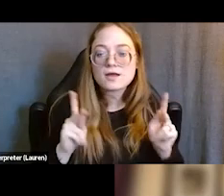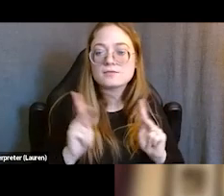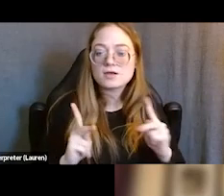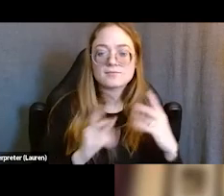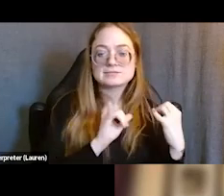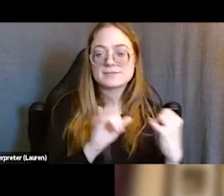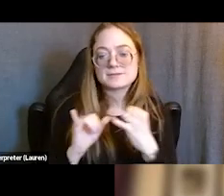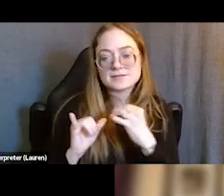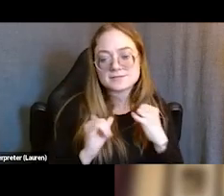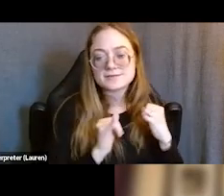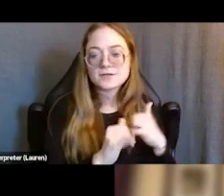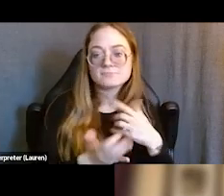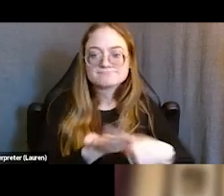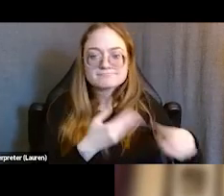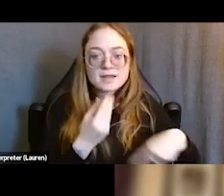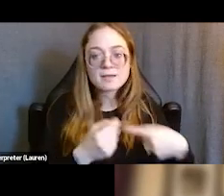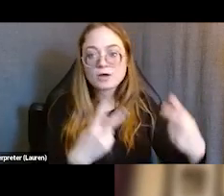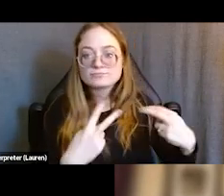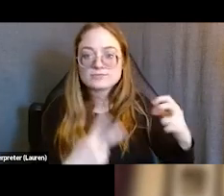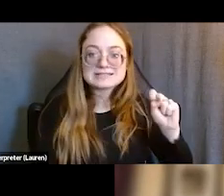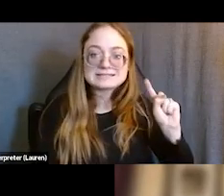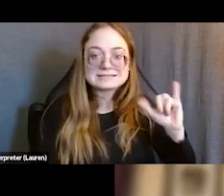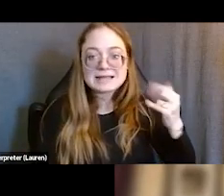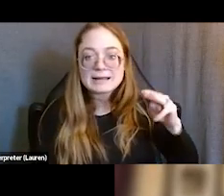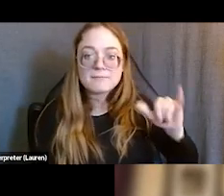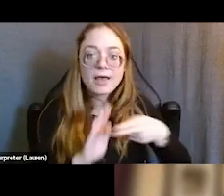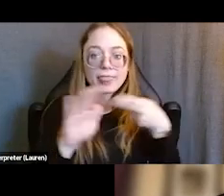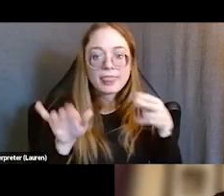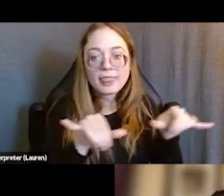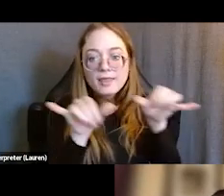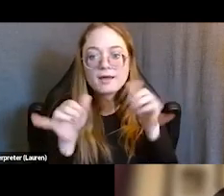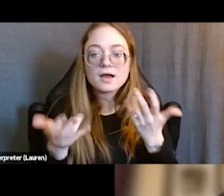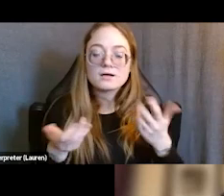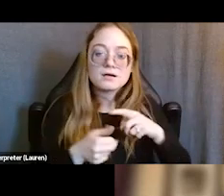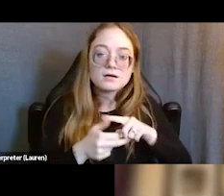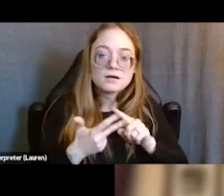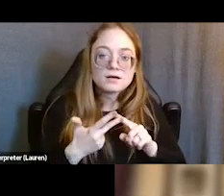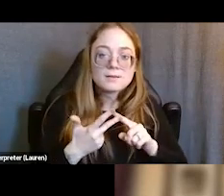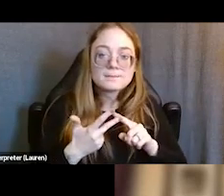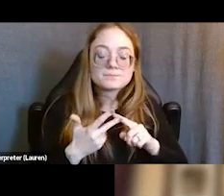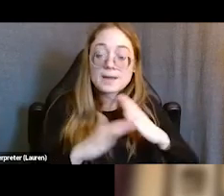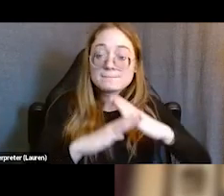and talking about the stigma of their incarceration, talking about the barriers they're encountering post-incarceration